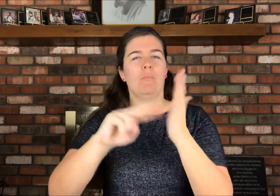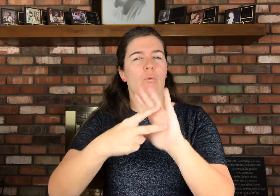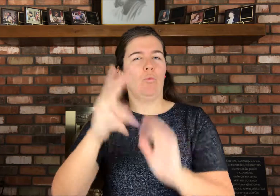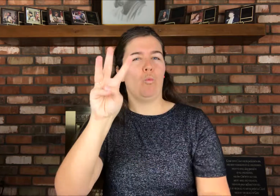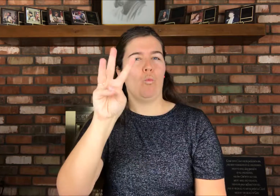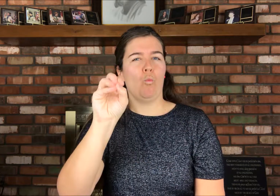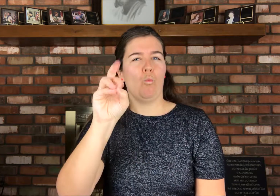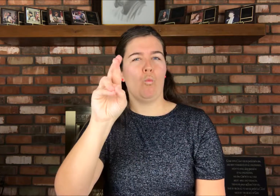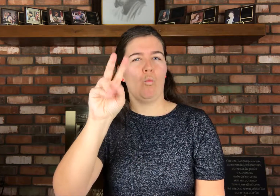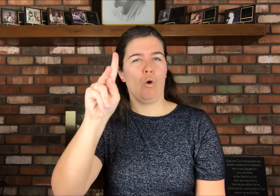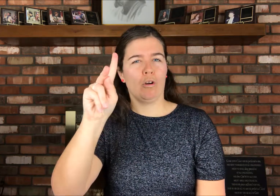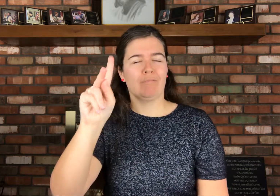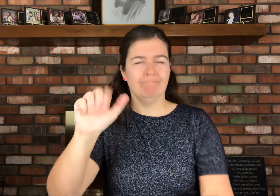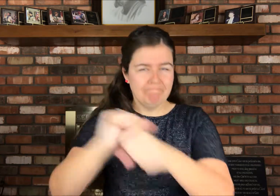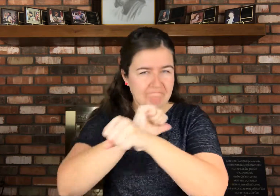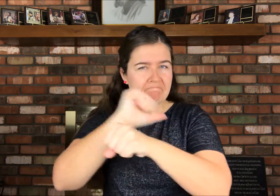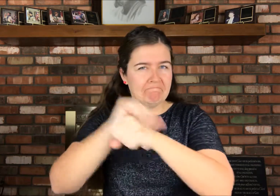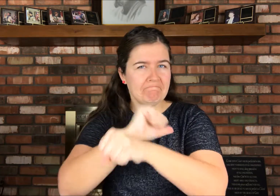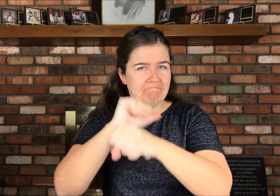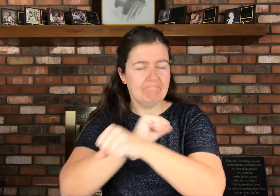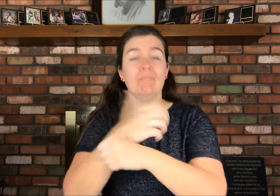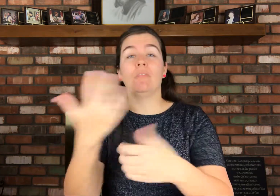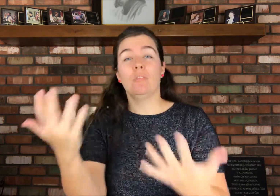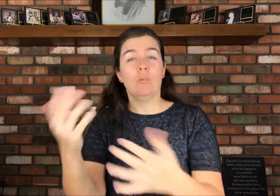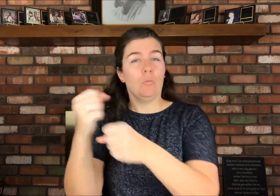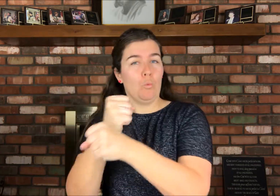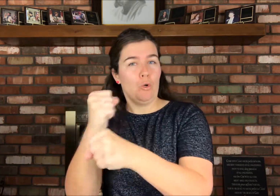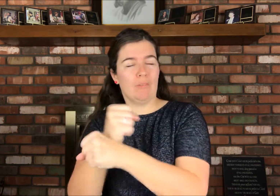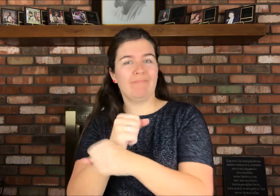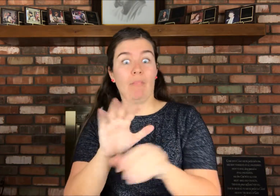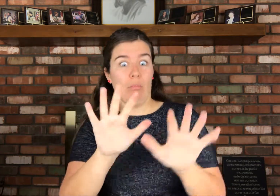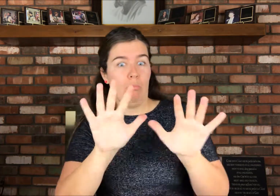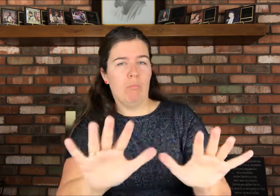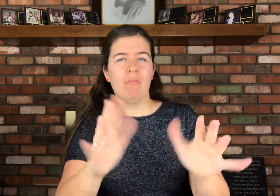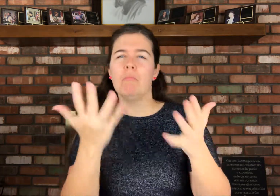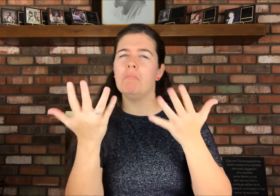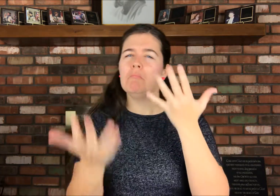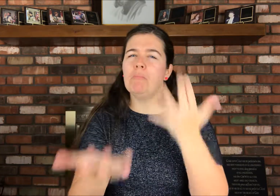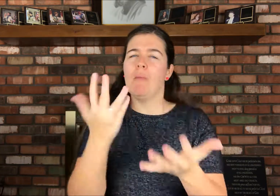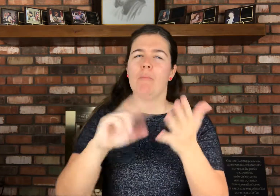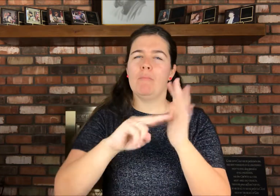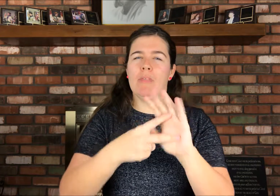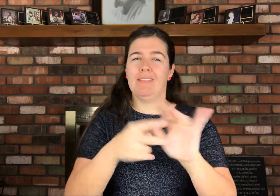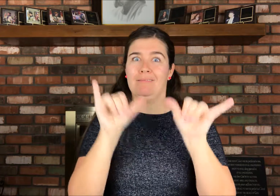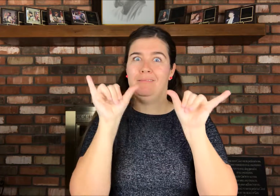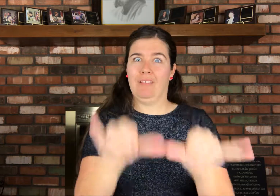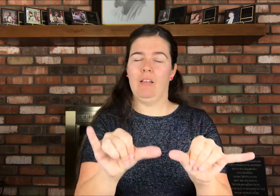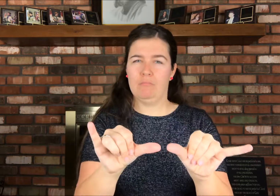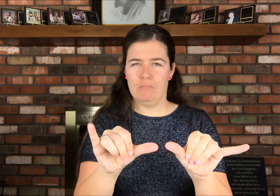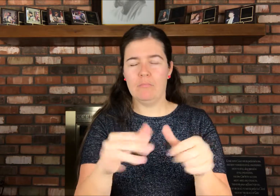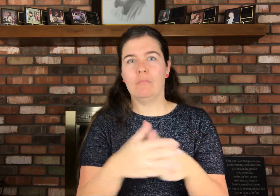tends to mean W-O-R-K and this gesture may mean "stay."